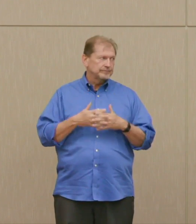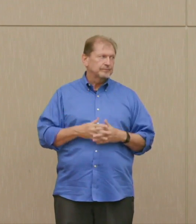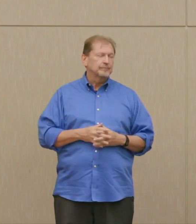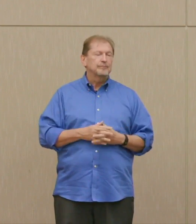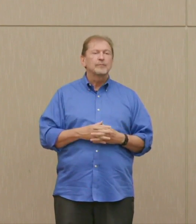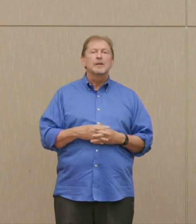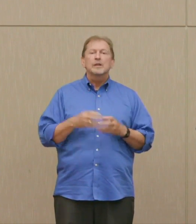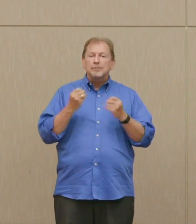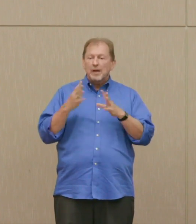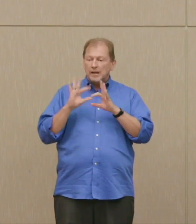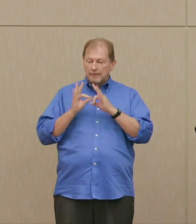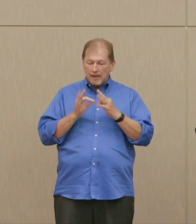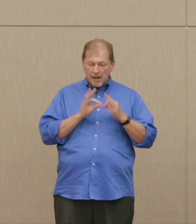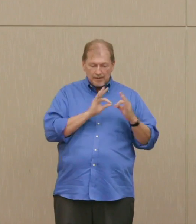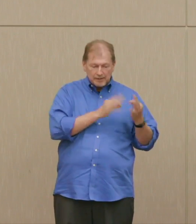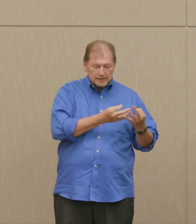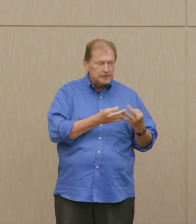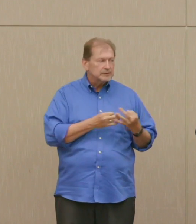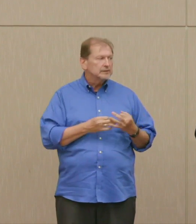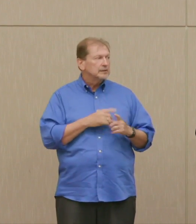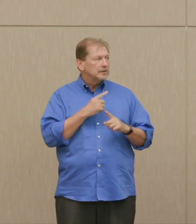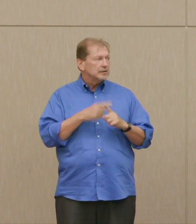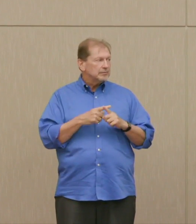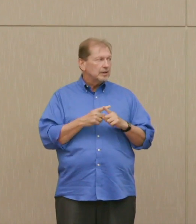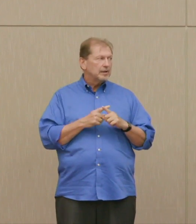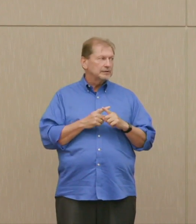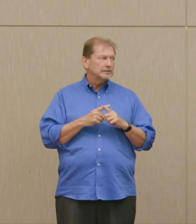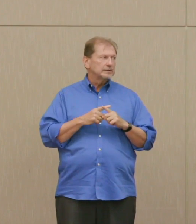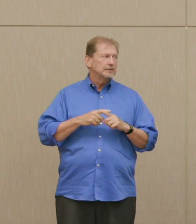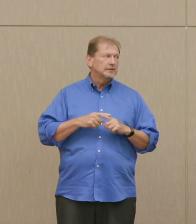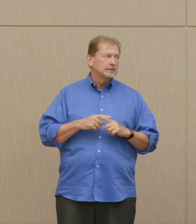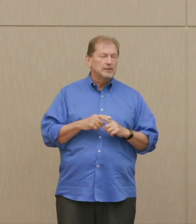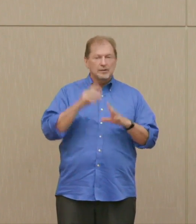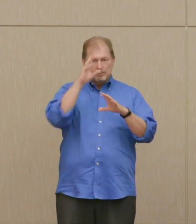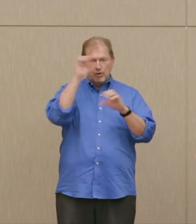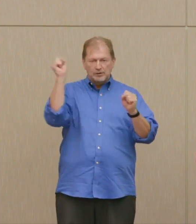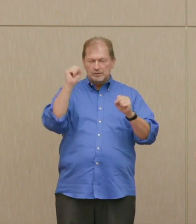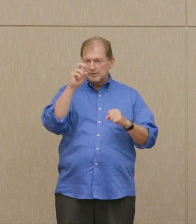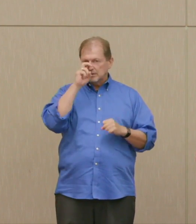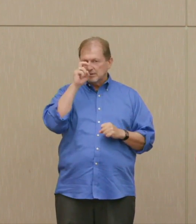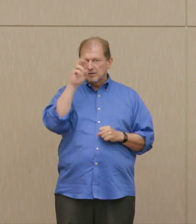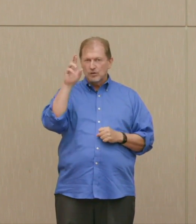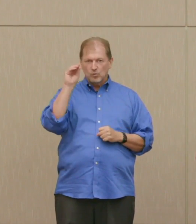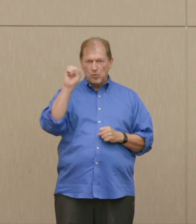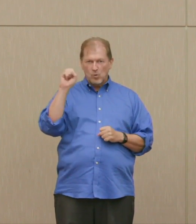families, including mine, sainted president, President Roosevelt, reviled by republicans,